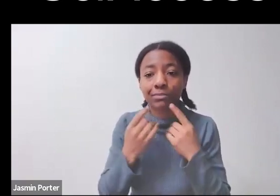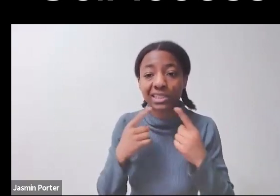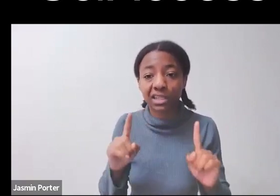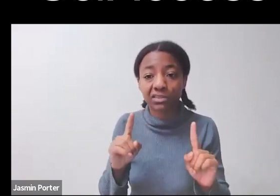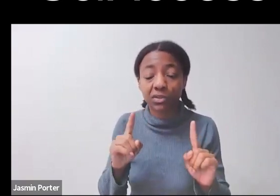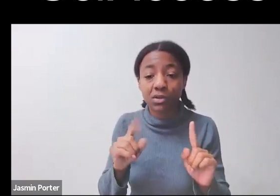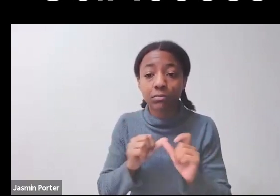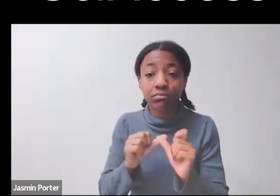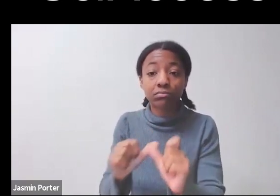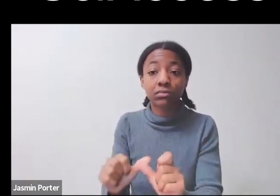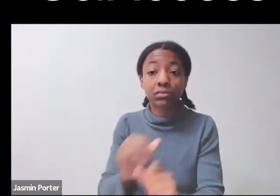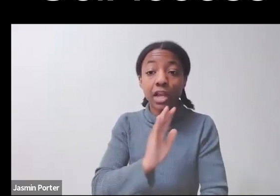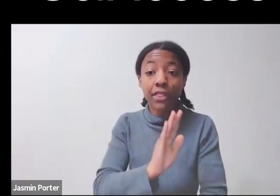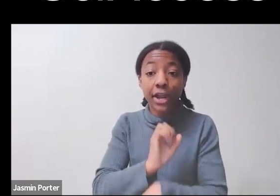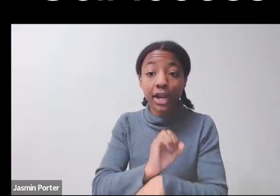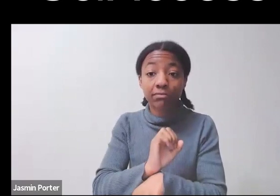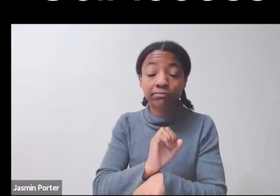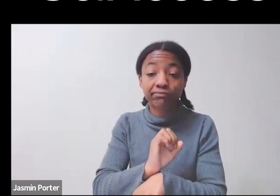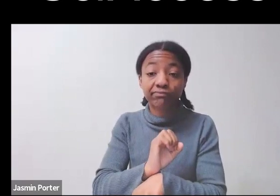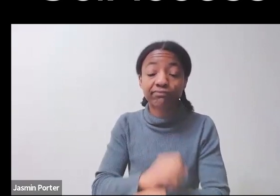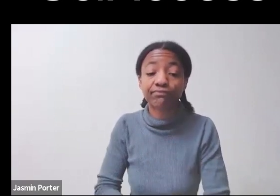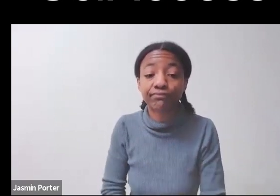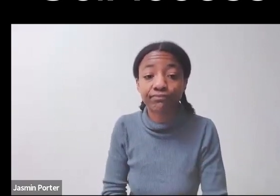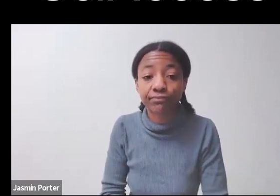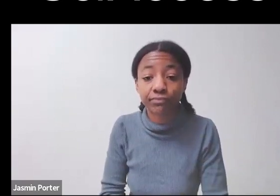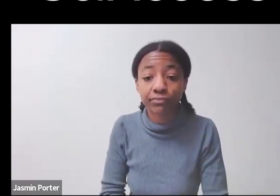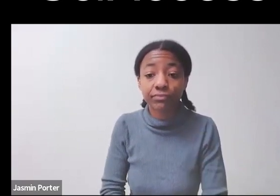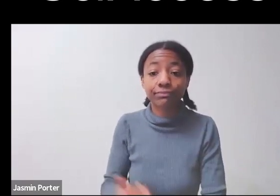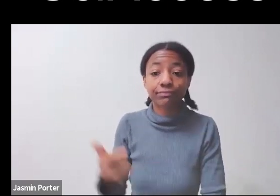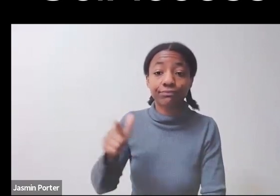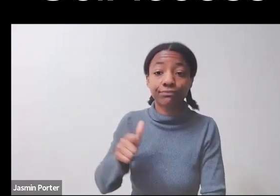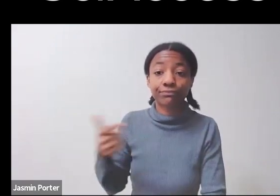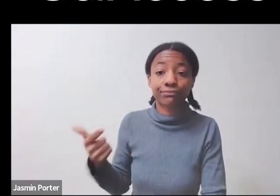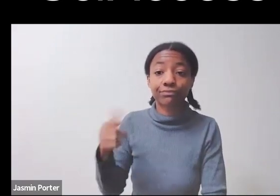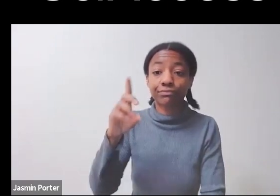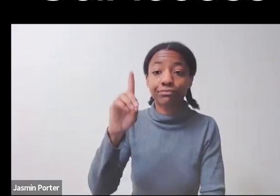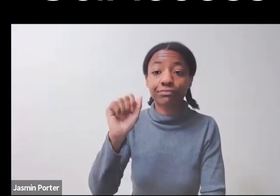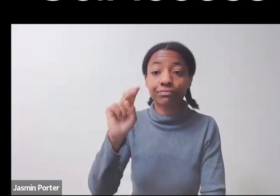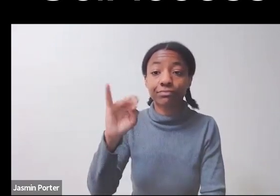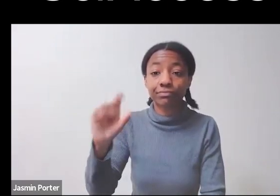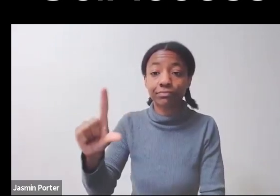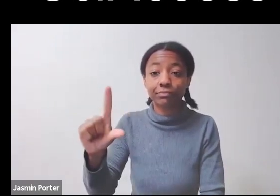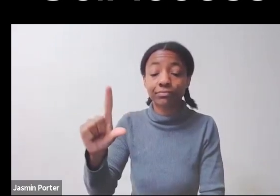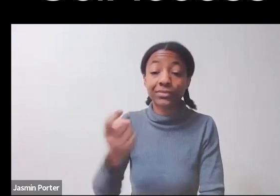Unmuting myself, this is Daniel. I just dropped a link, I don't know if that goes to everyone. If it can be made to go to everyone,